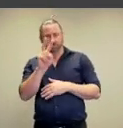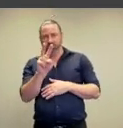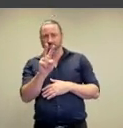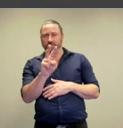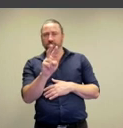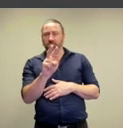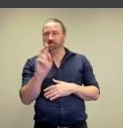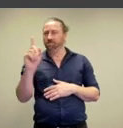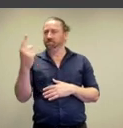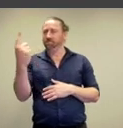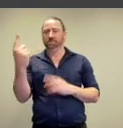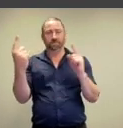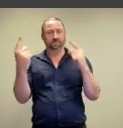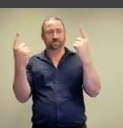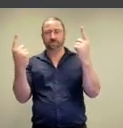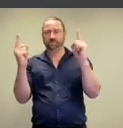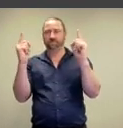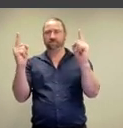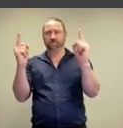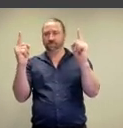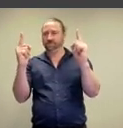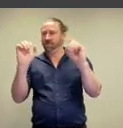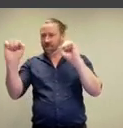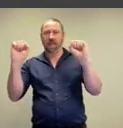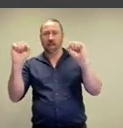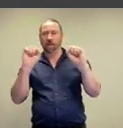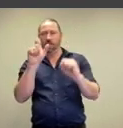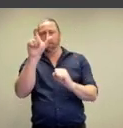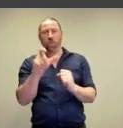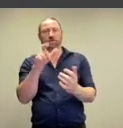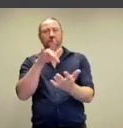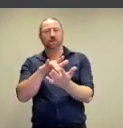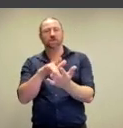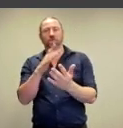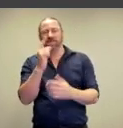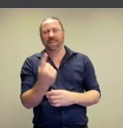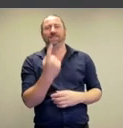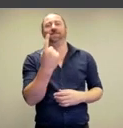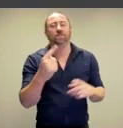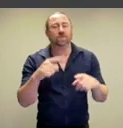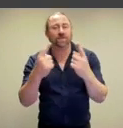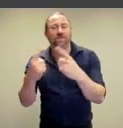attempting to capture the individuality